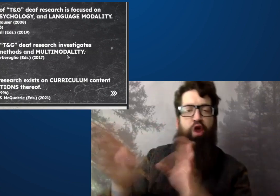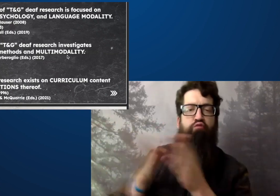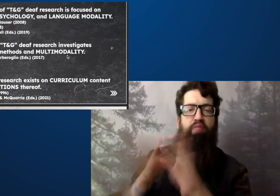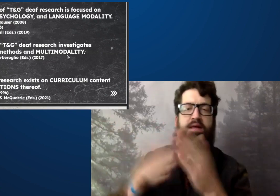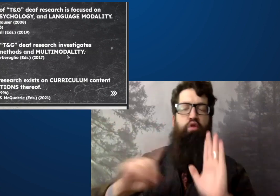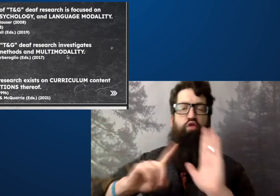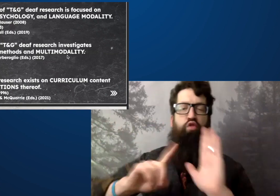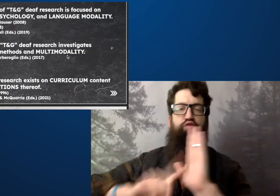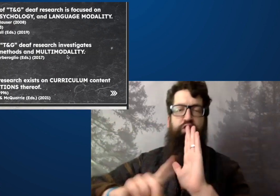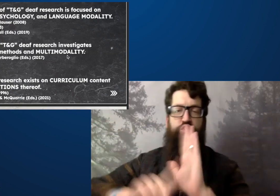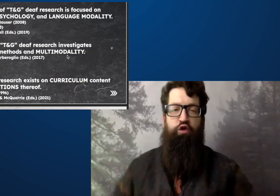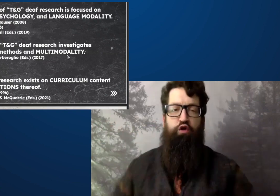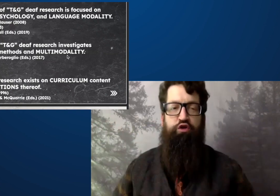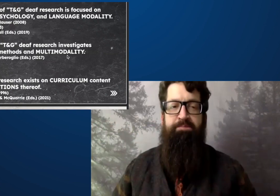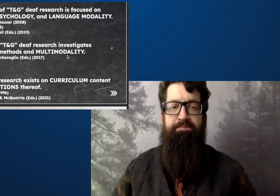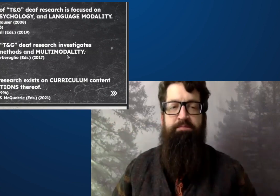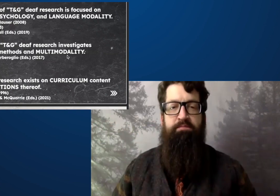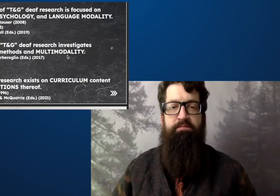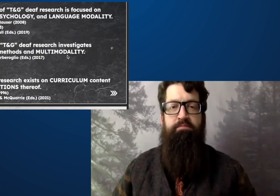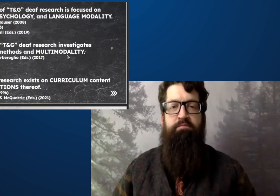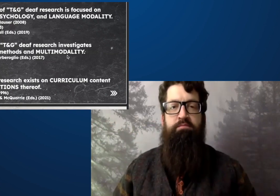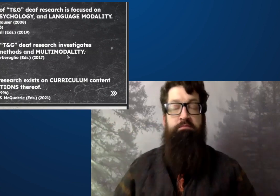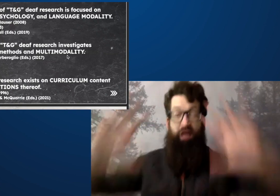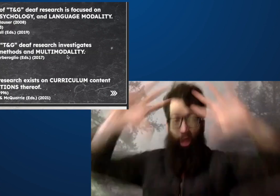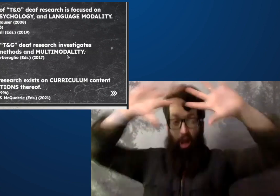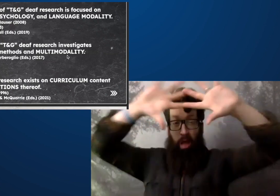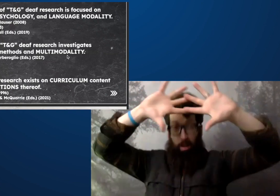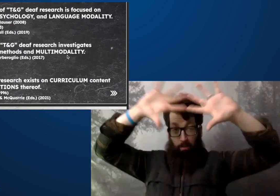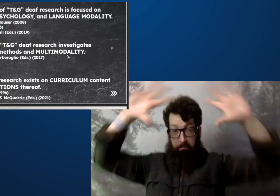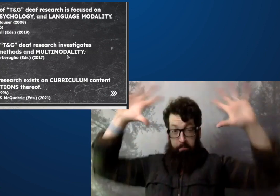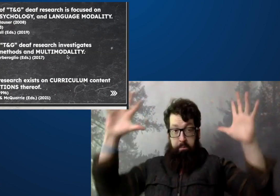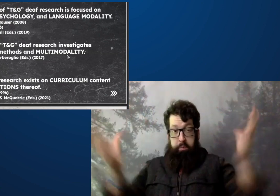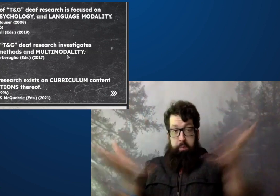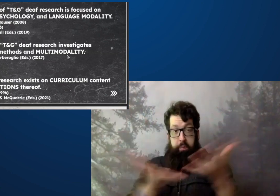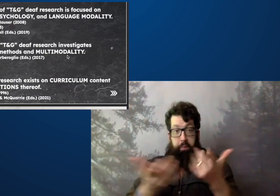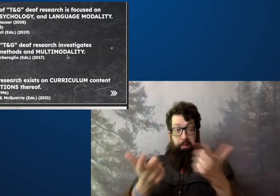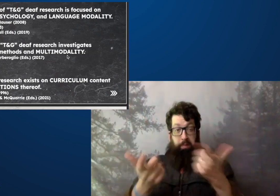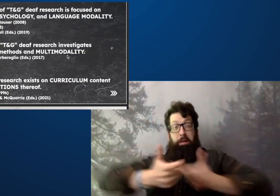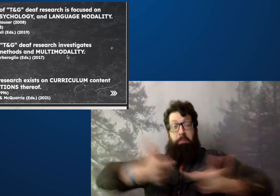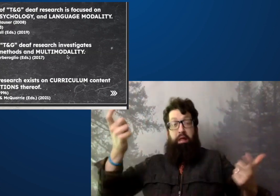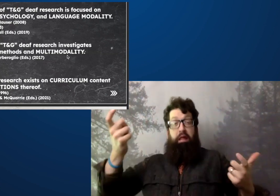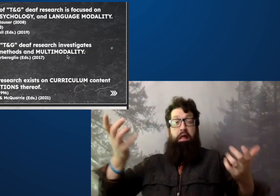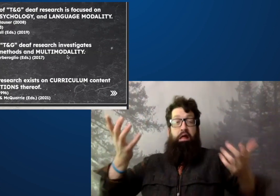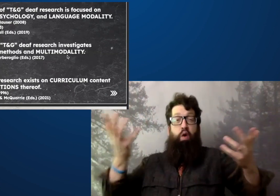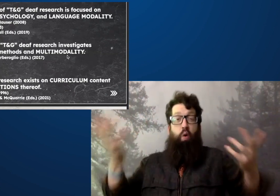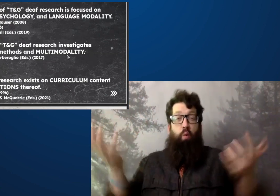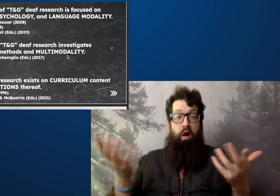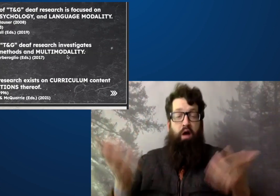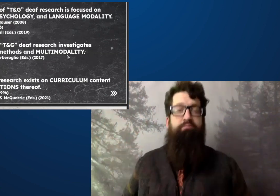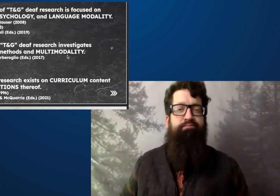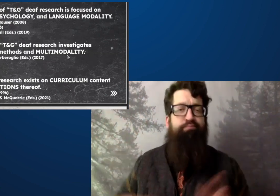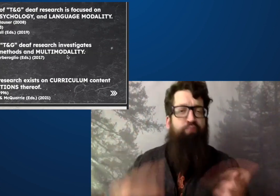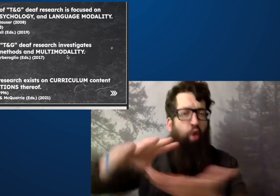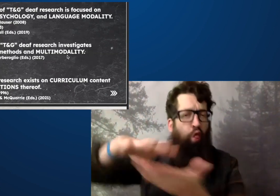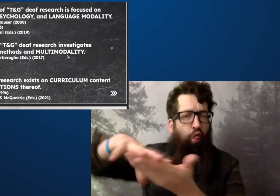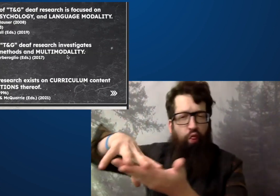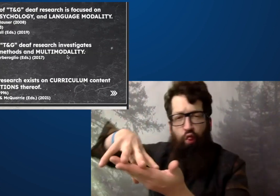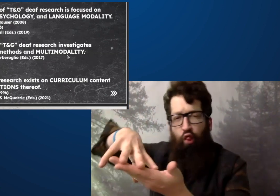Here are three different examples of research in both transferability and generalization.